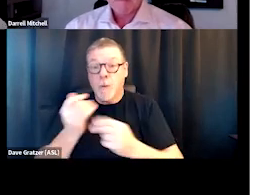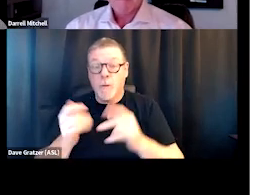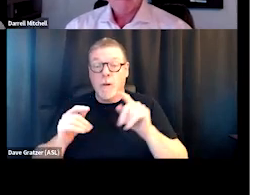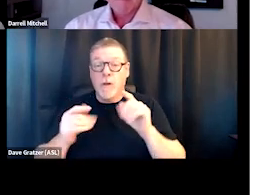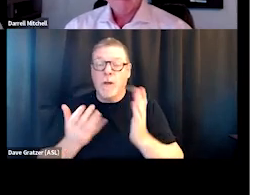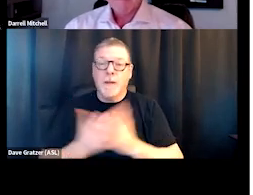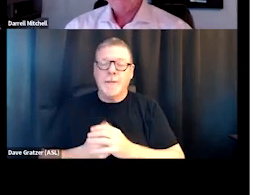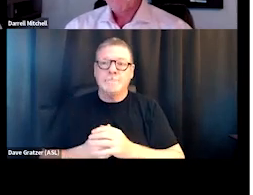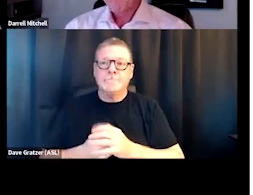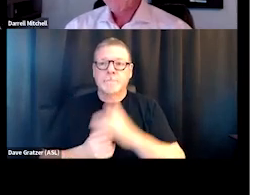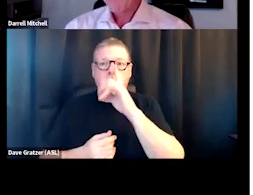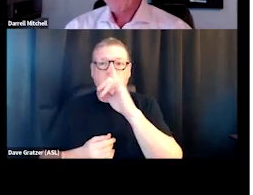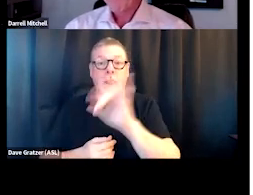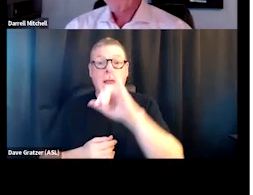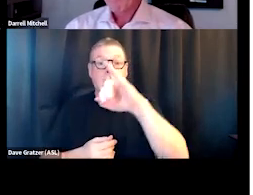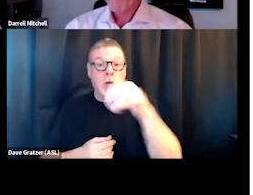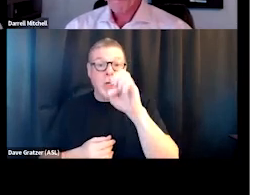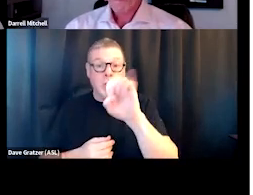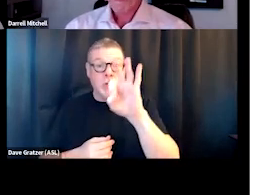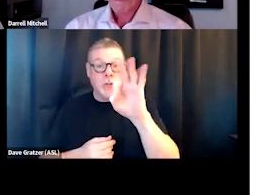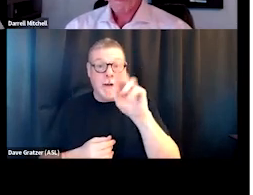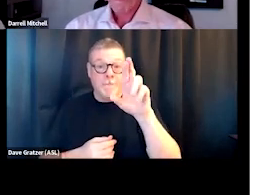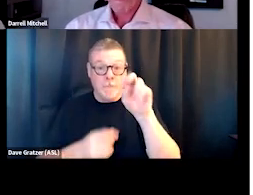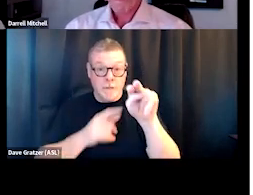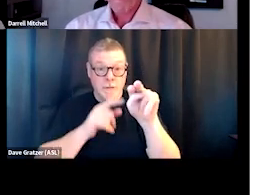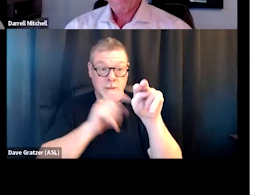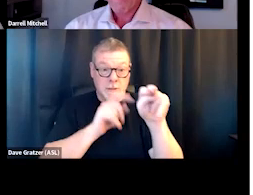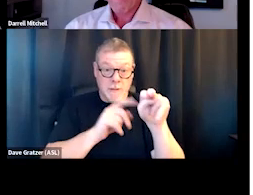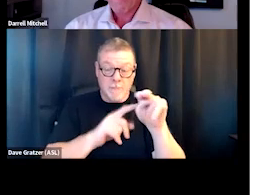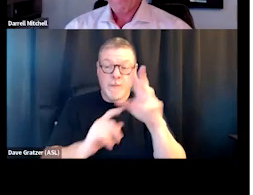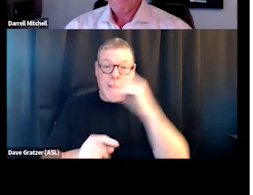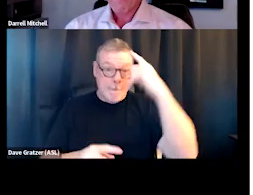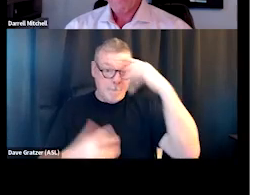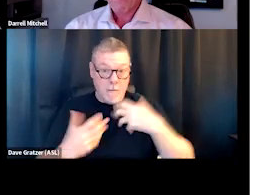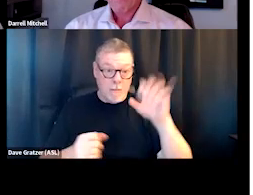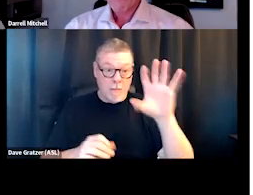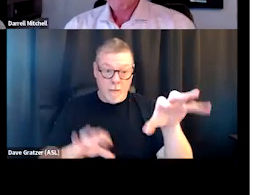So like the Jefferson Center for Mental Health and STRIDE Community Health, which is a local FQHC,